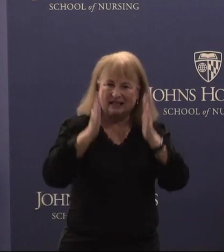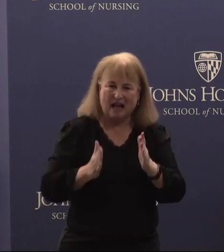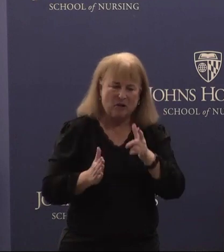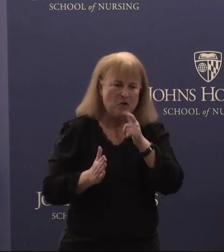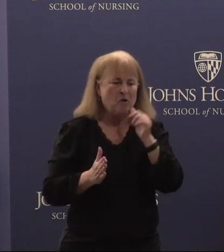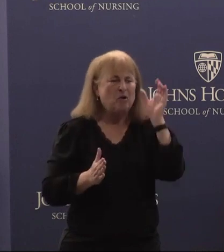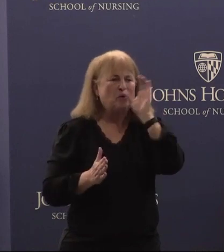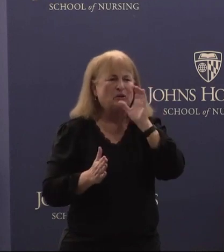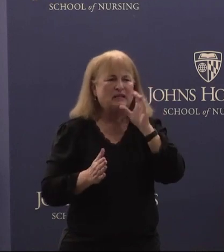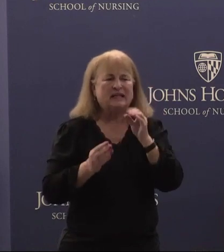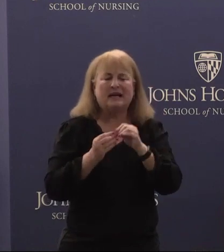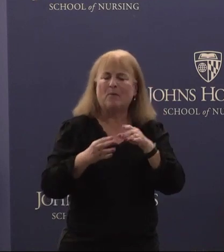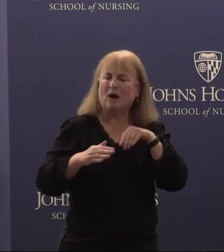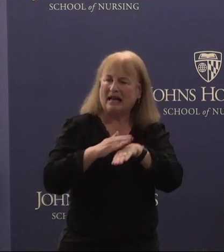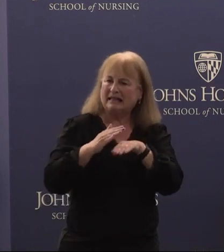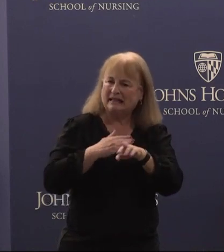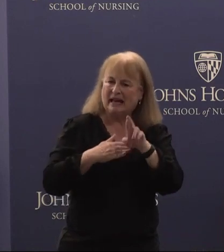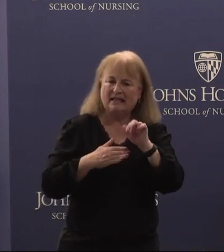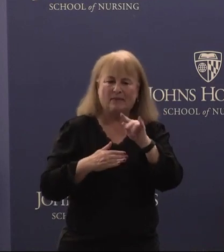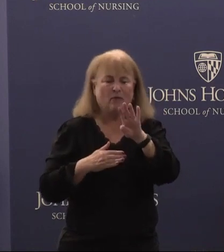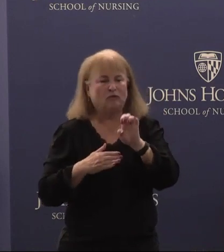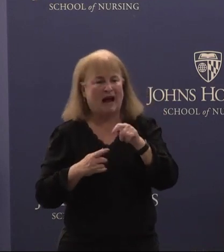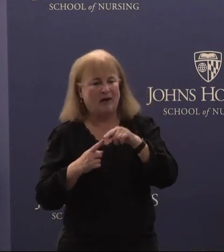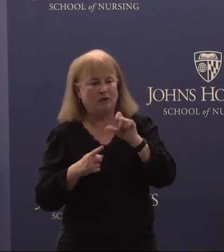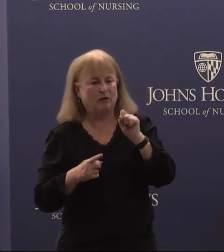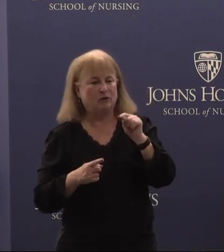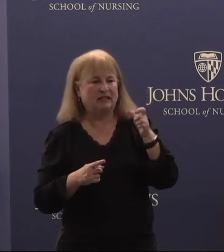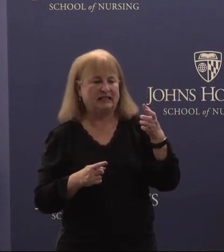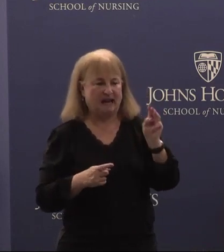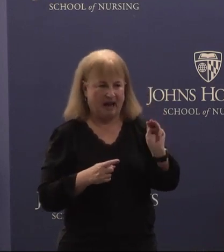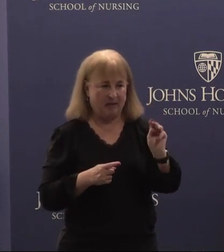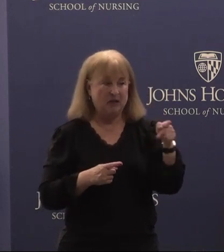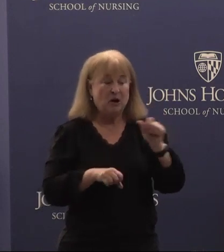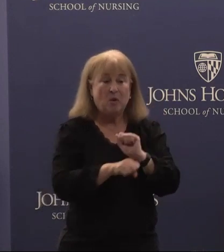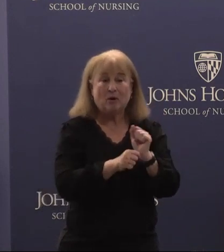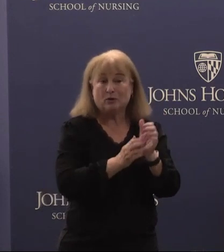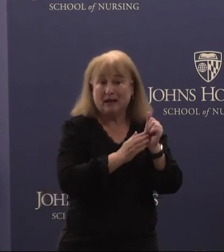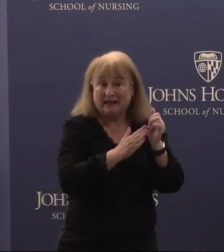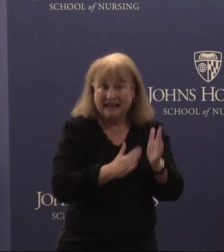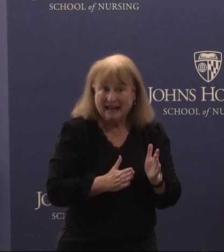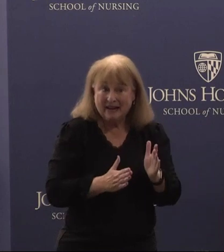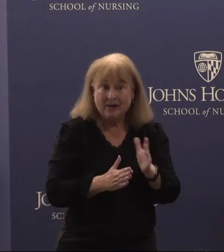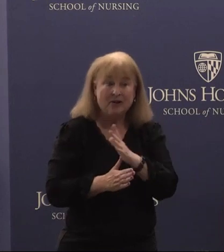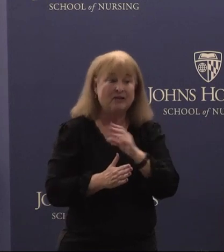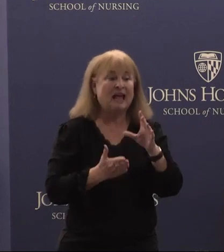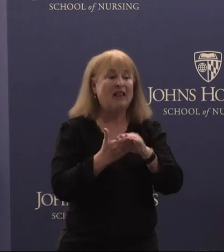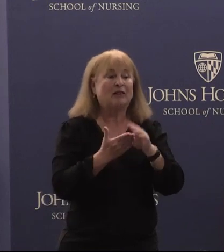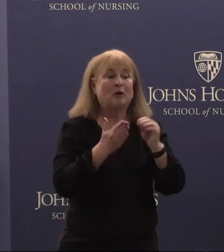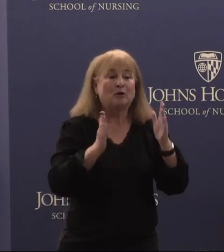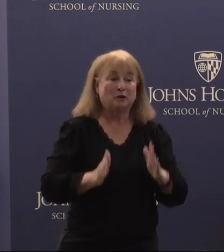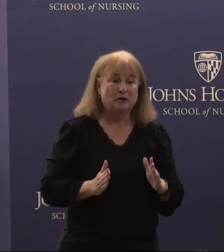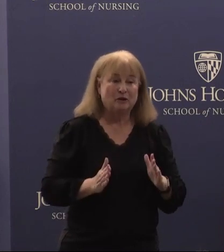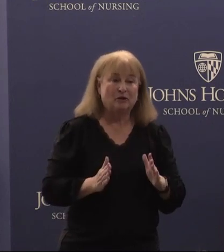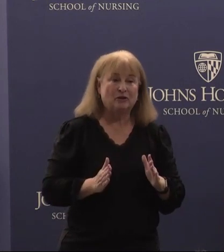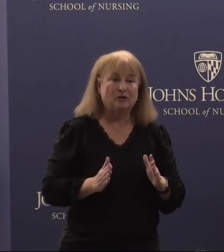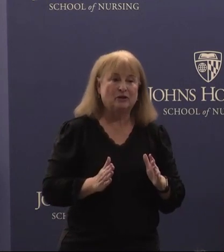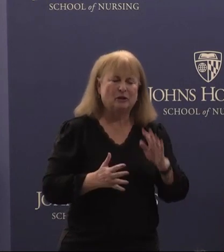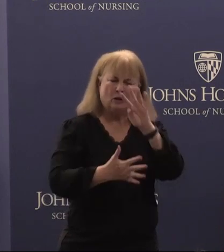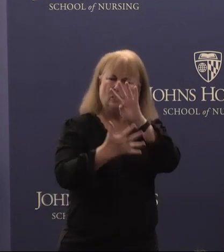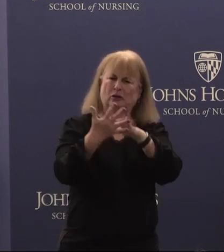a more accessible route to STEM. She works with leaders and learners to chart the most accessible